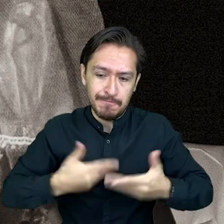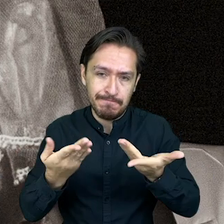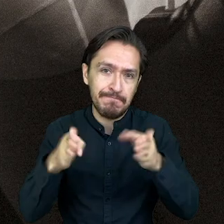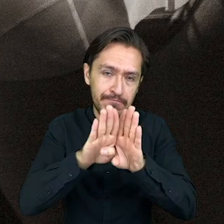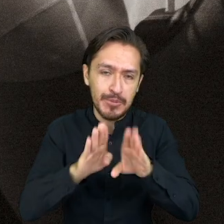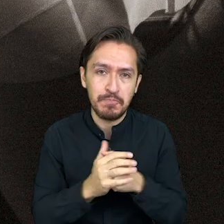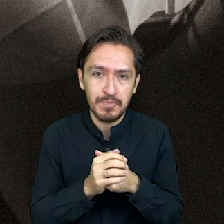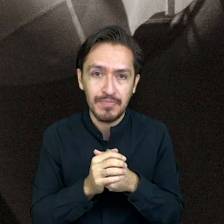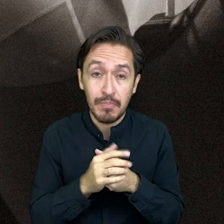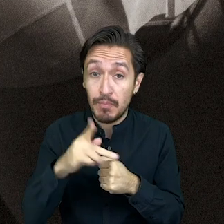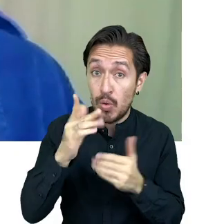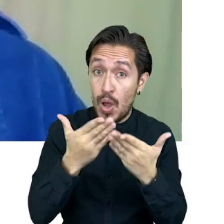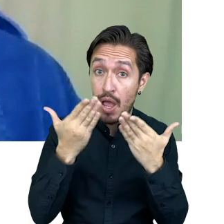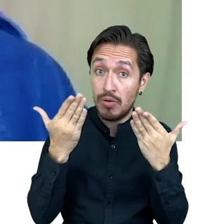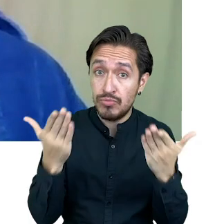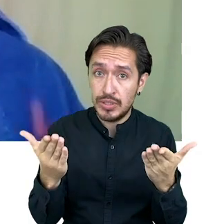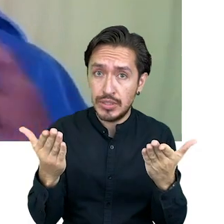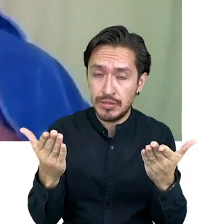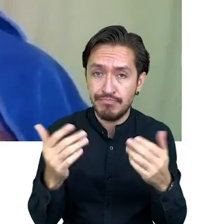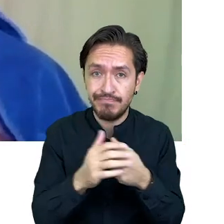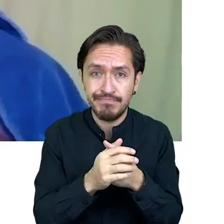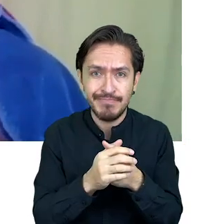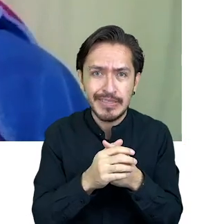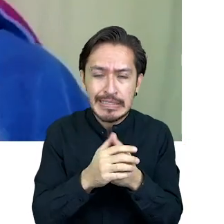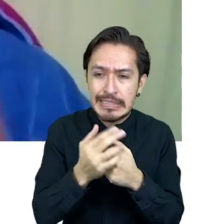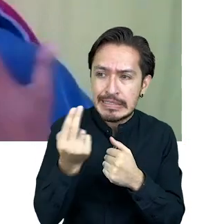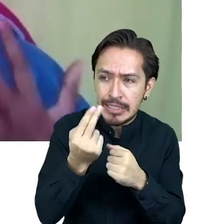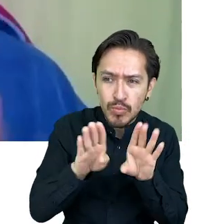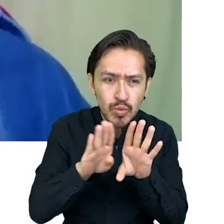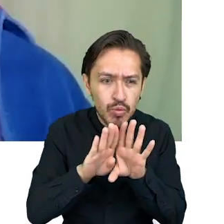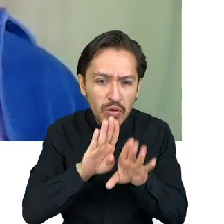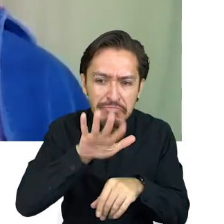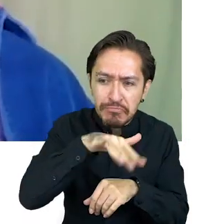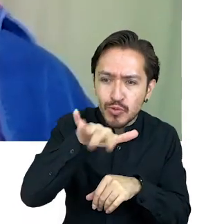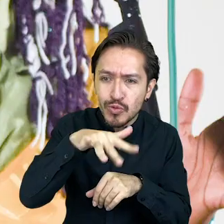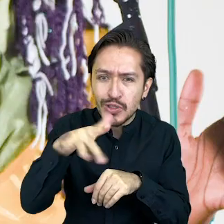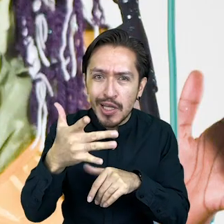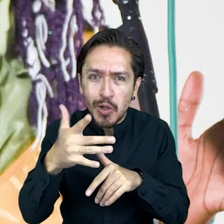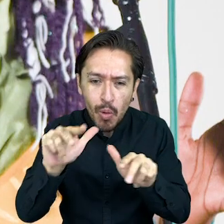but now I predict we are going to look to digital media in a different way